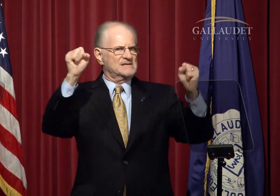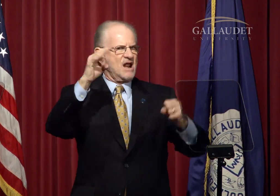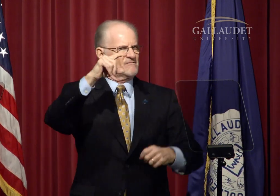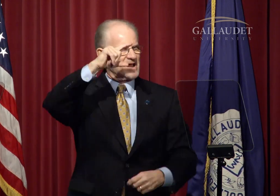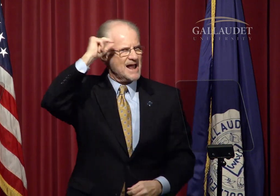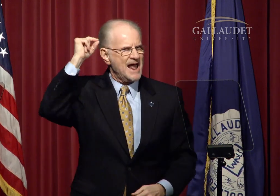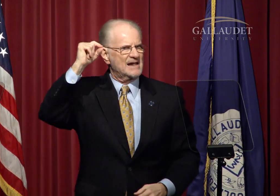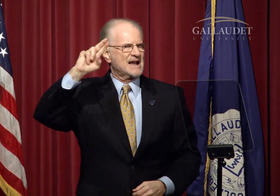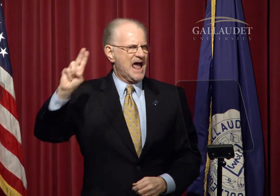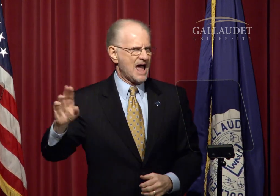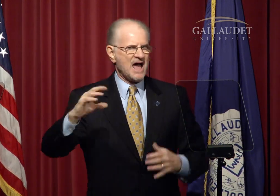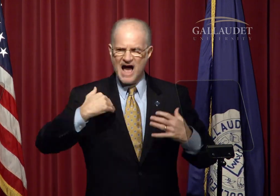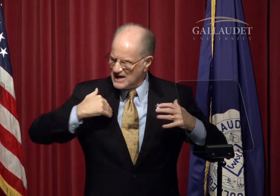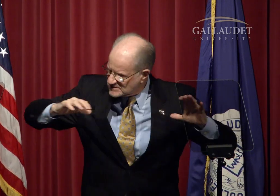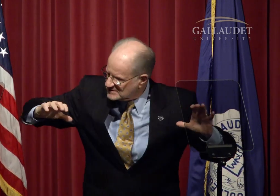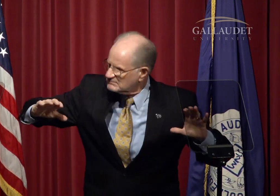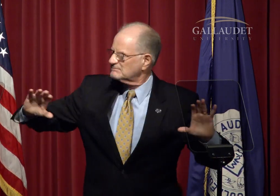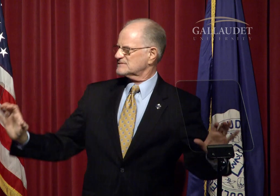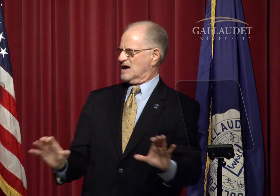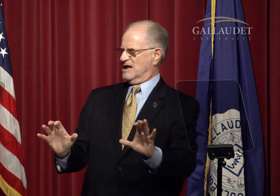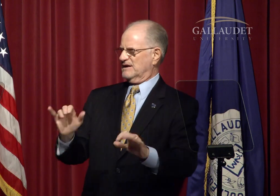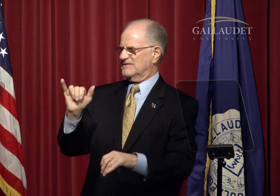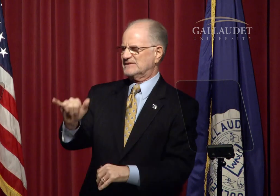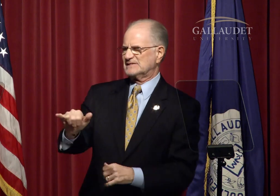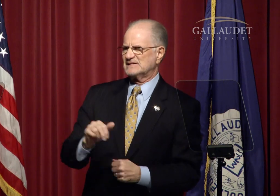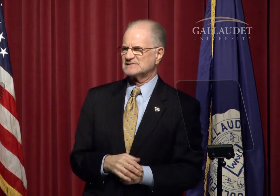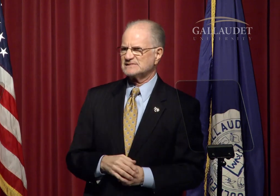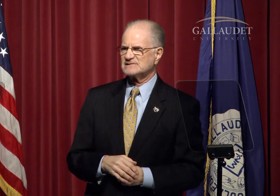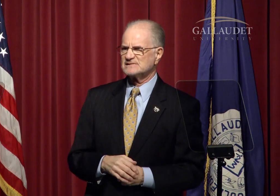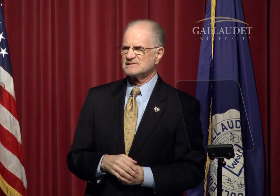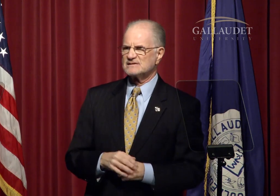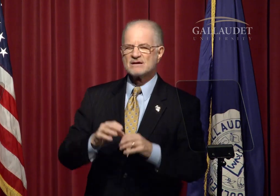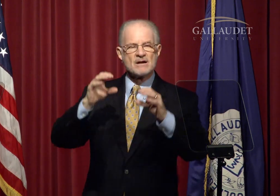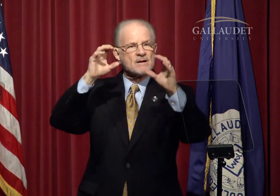each President of Gallaudet has done this.